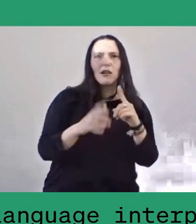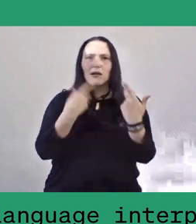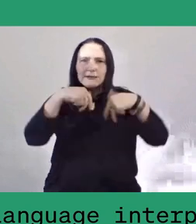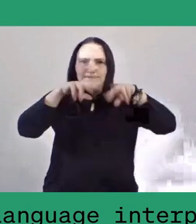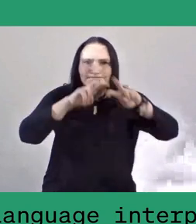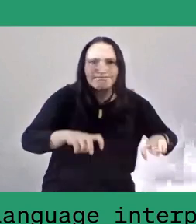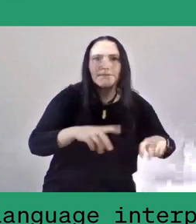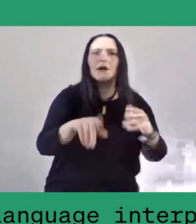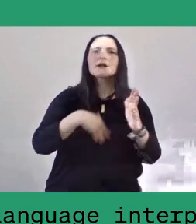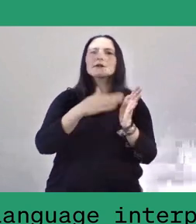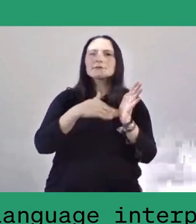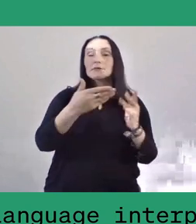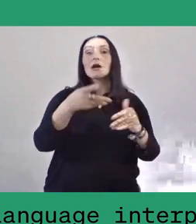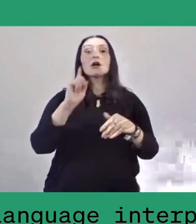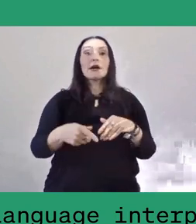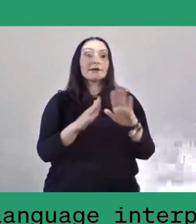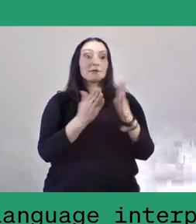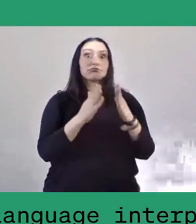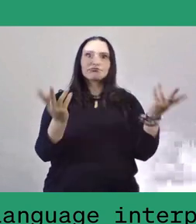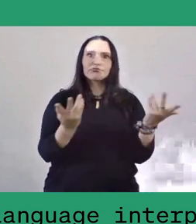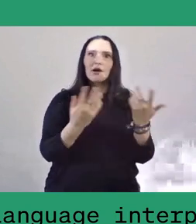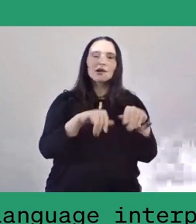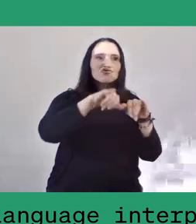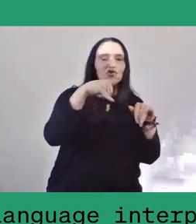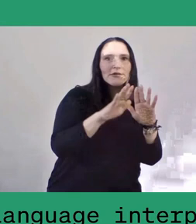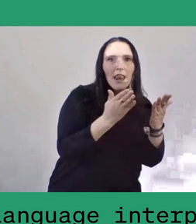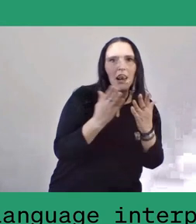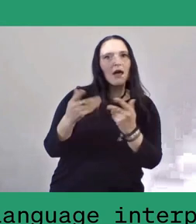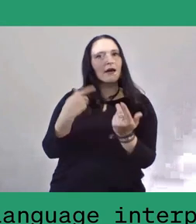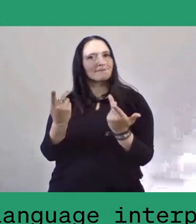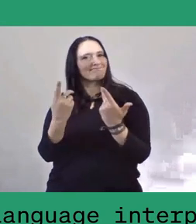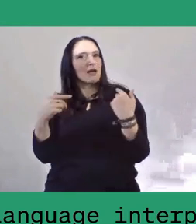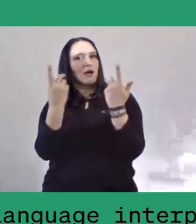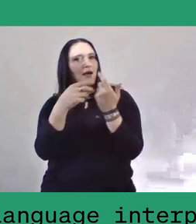Her articles have been published in academic journals, newspapers, and magazines.